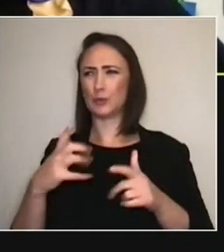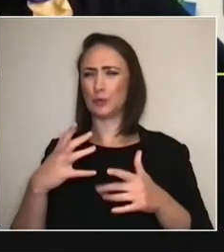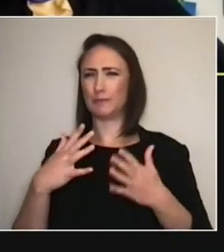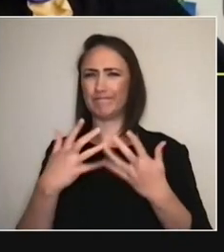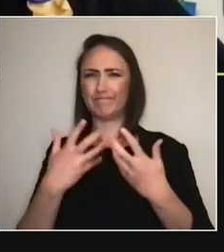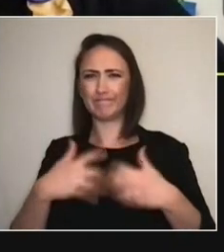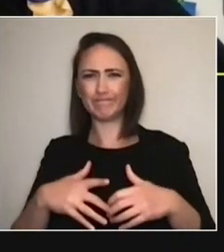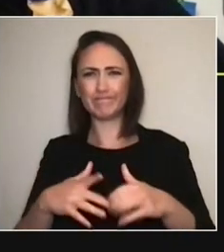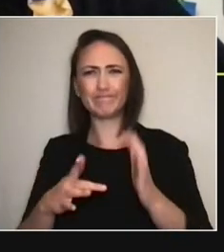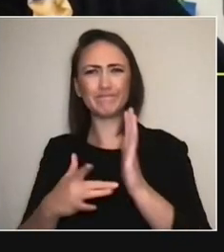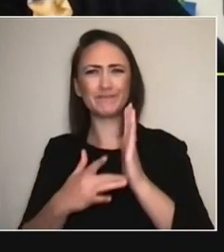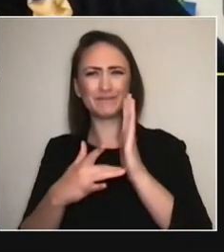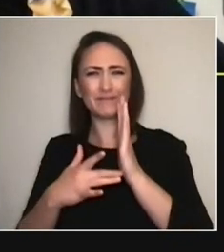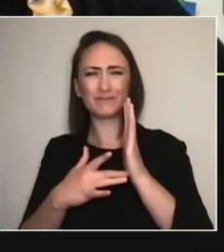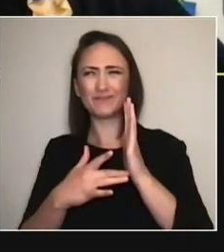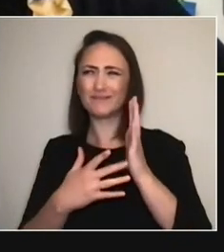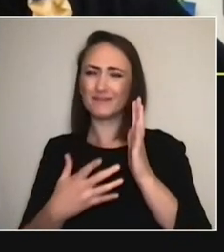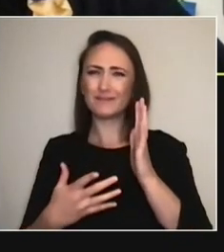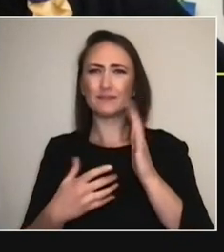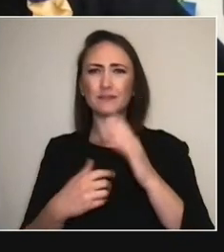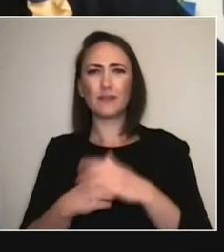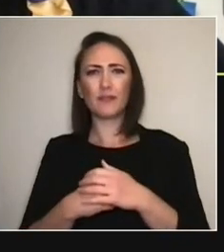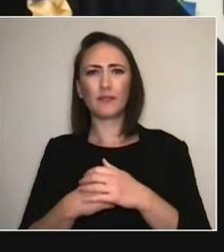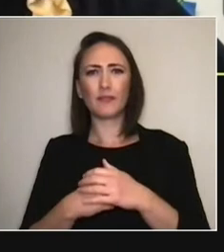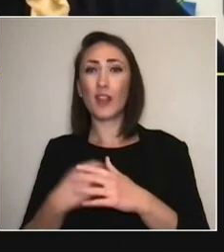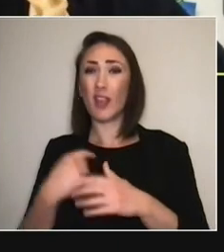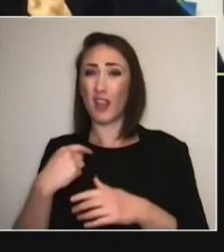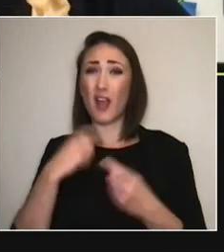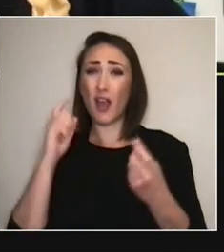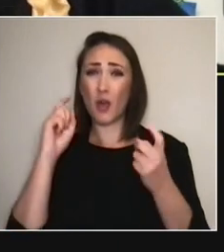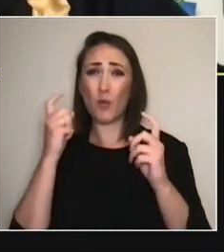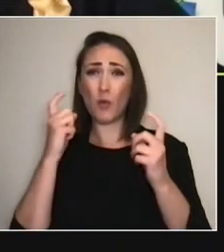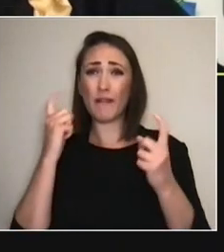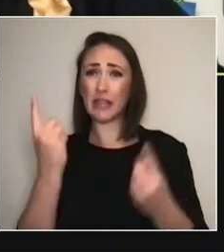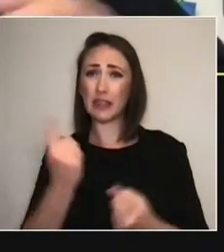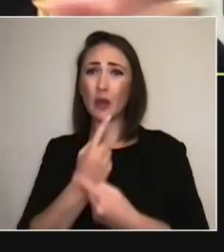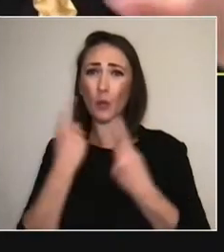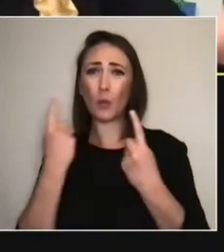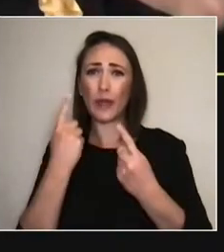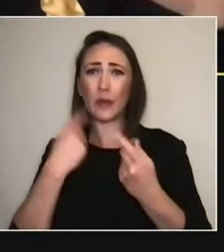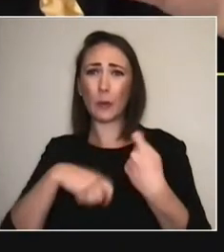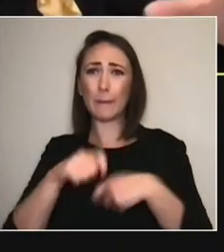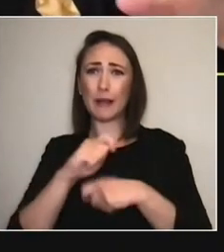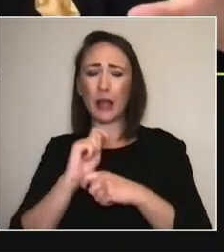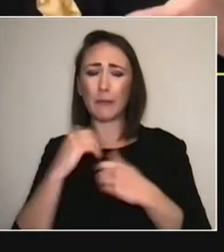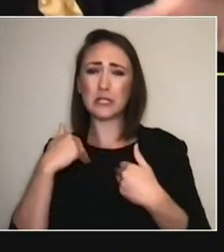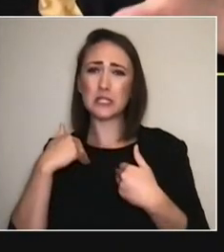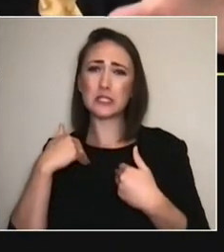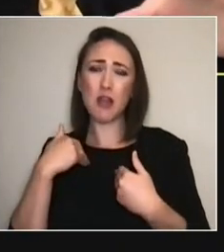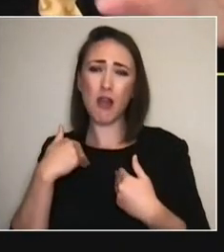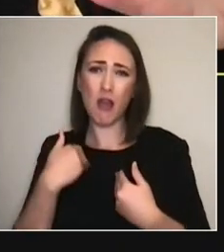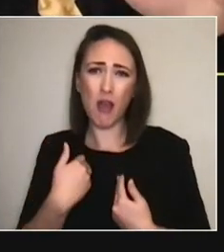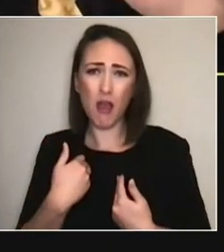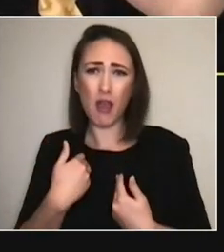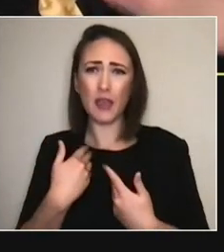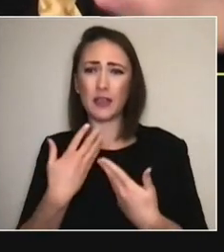yeah. And I worry about us becoming tired. Because we're so interconnected, right,